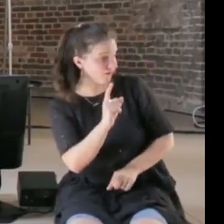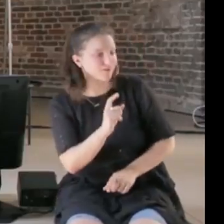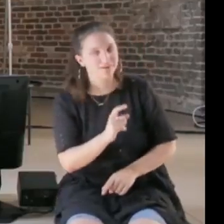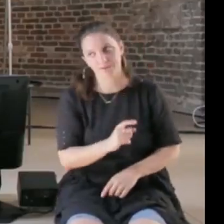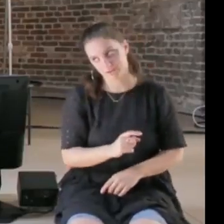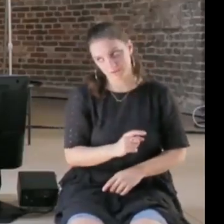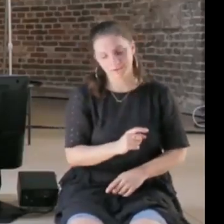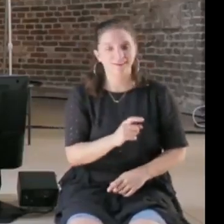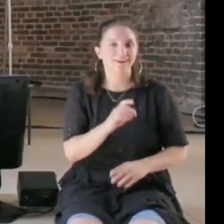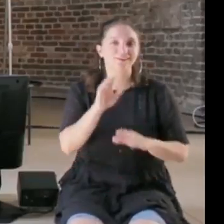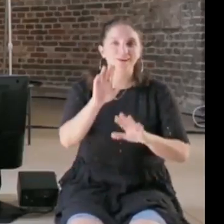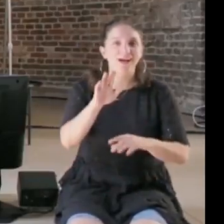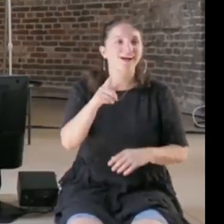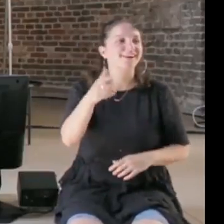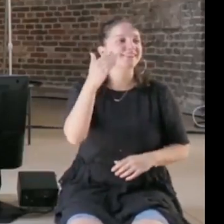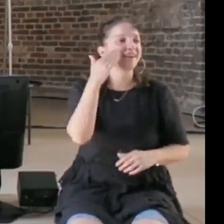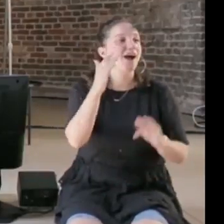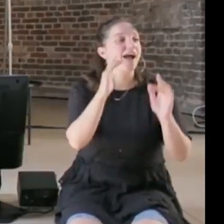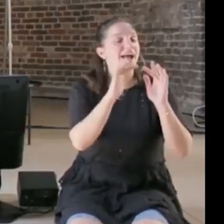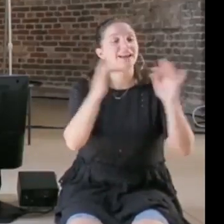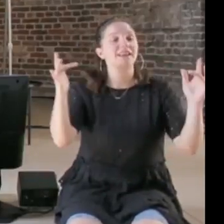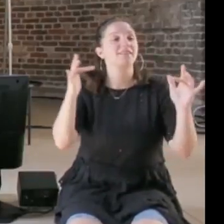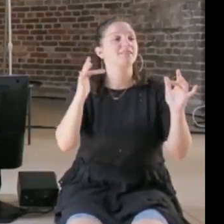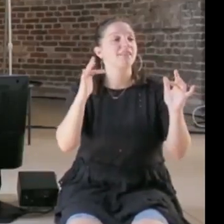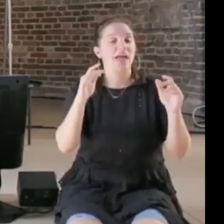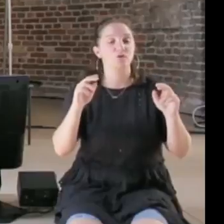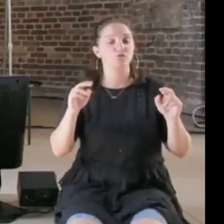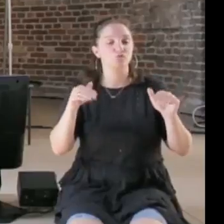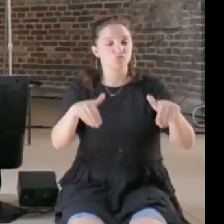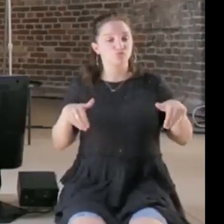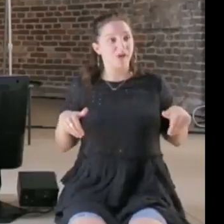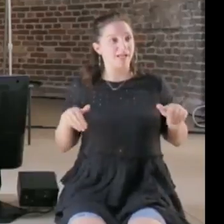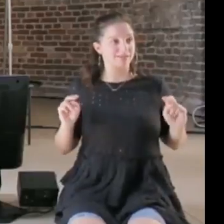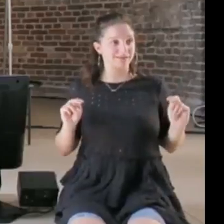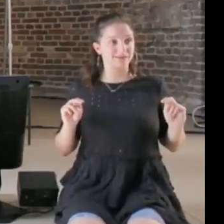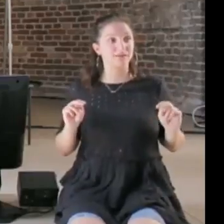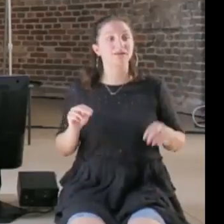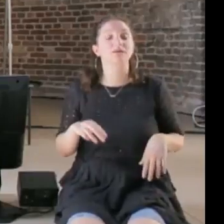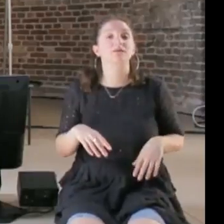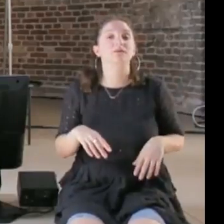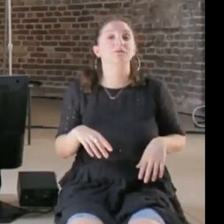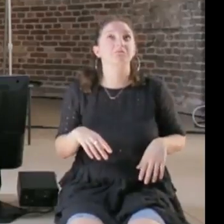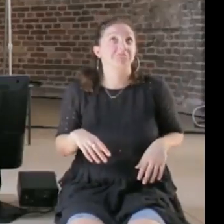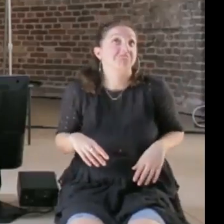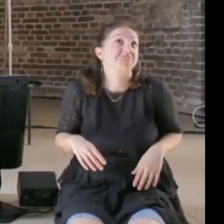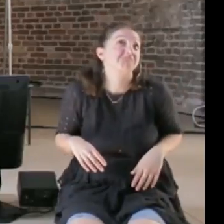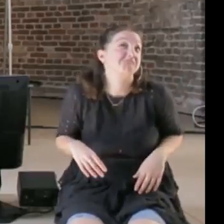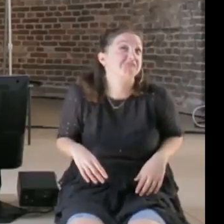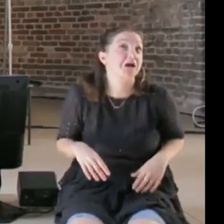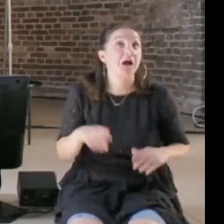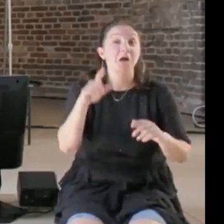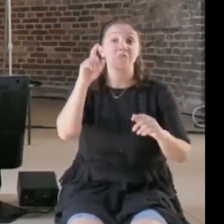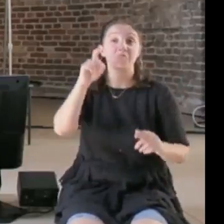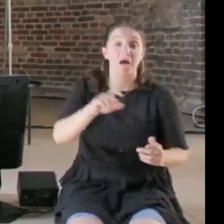for example net neutrality was something that perhaps you didn't need as a law in the early